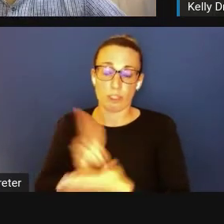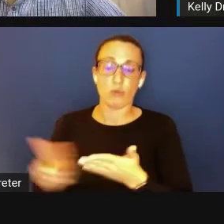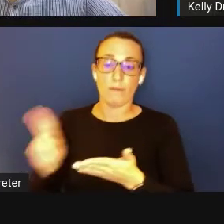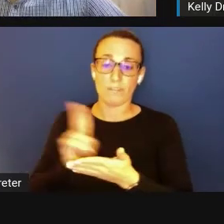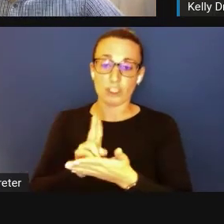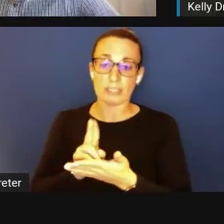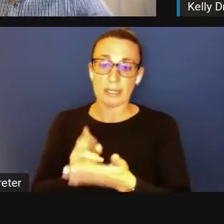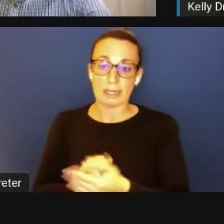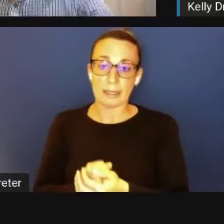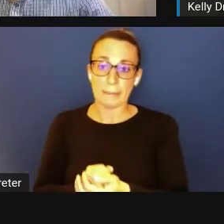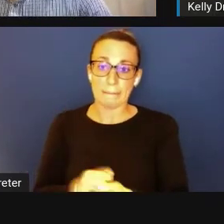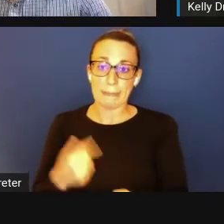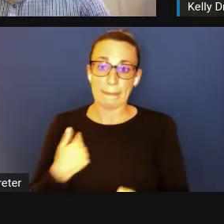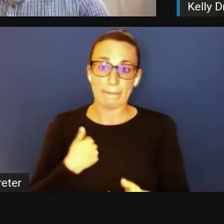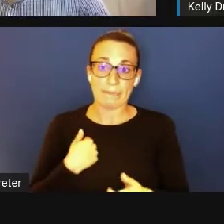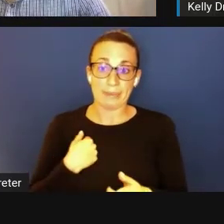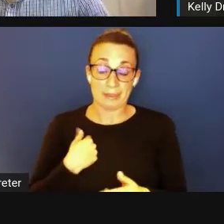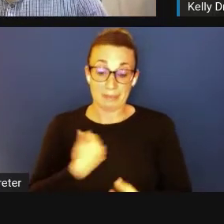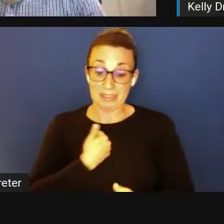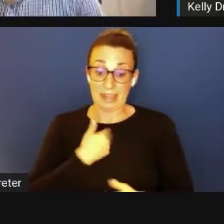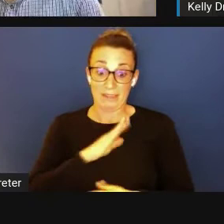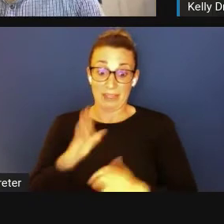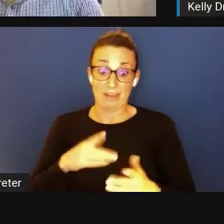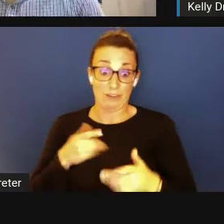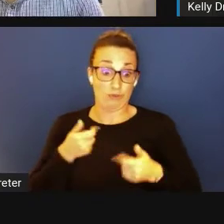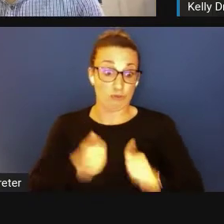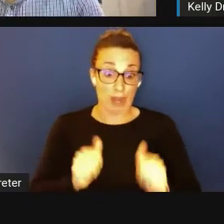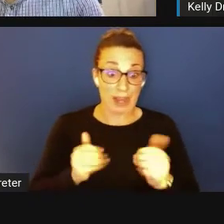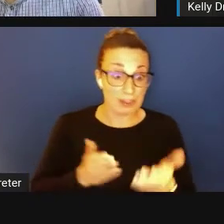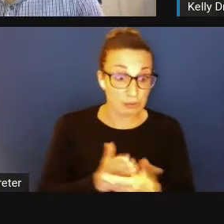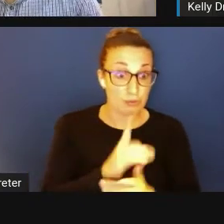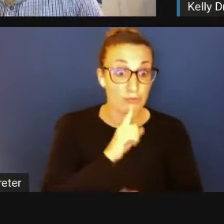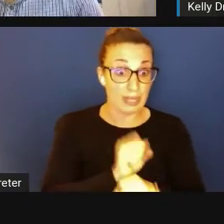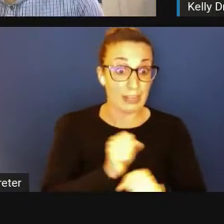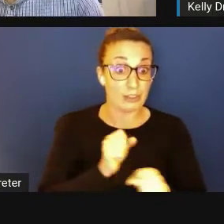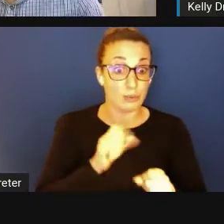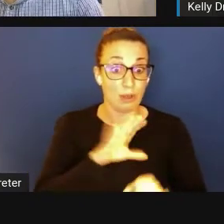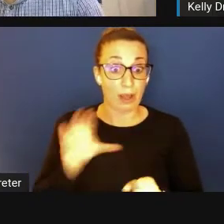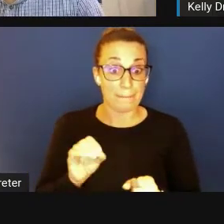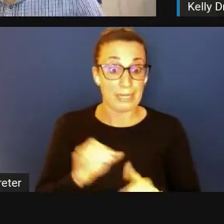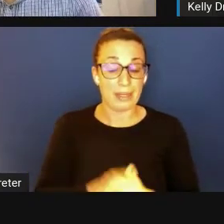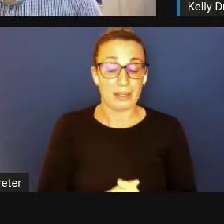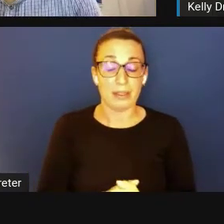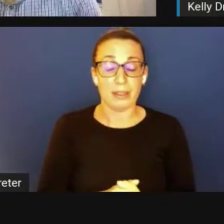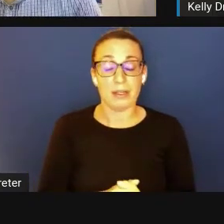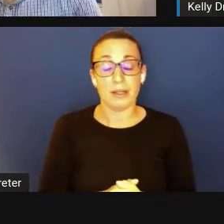so I just never tried through the company. And that would have worked. The biggest barrier to getting .. .